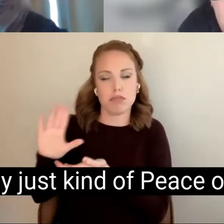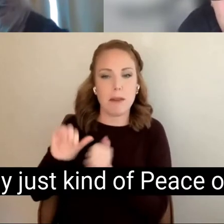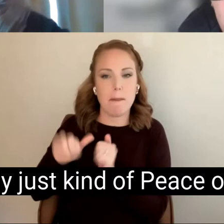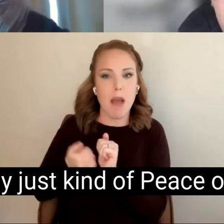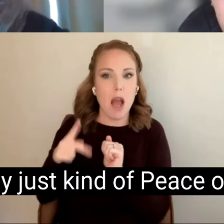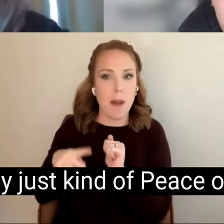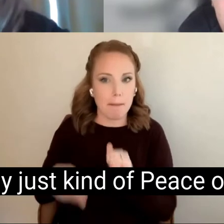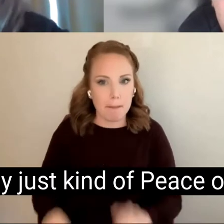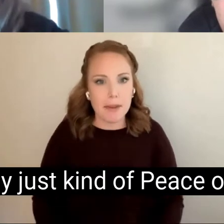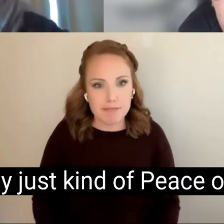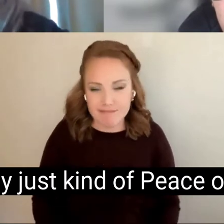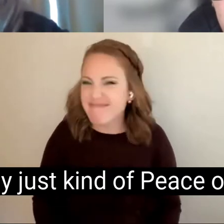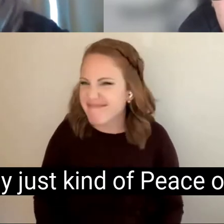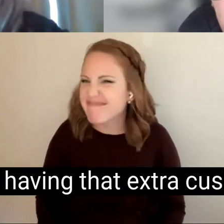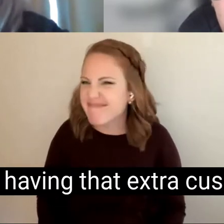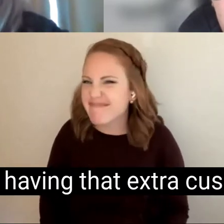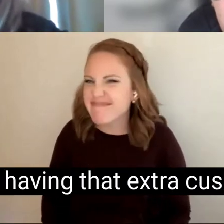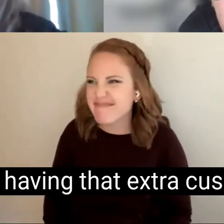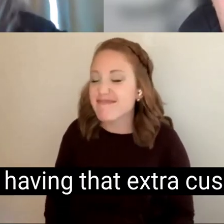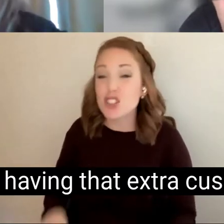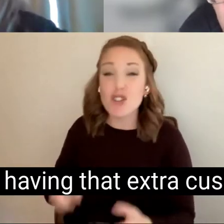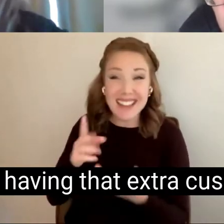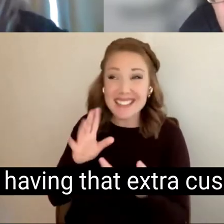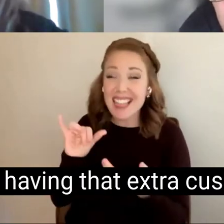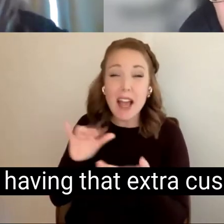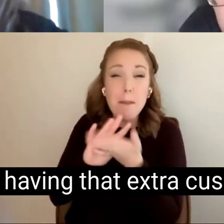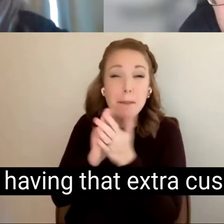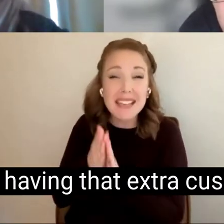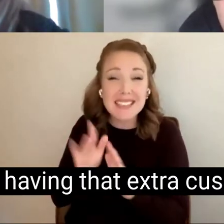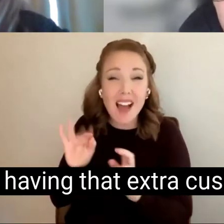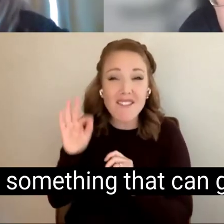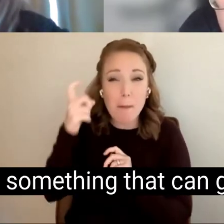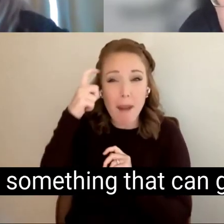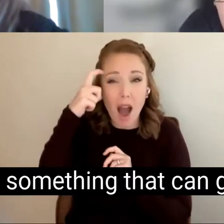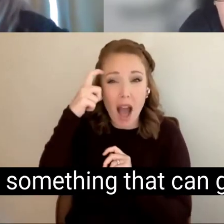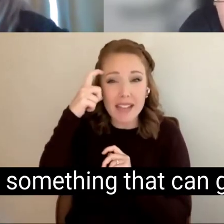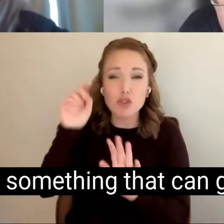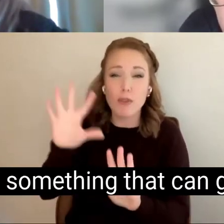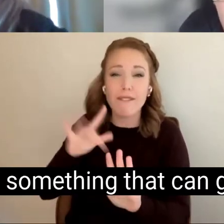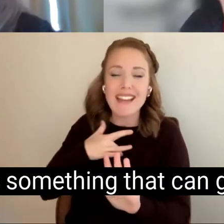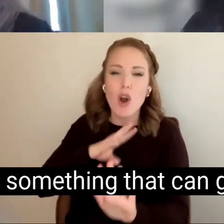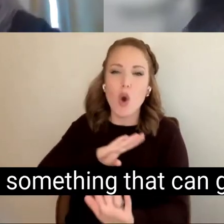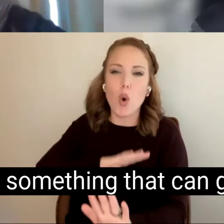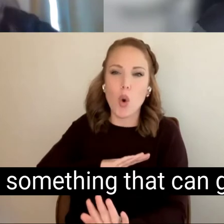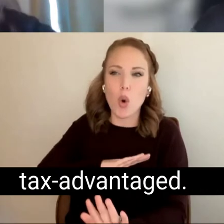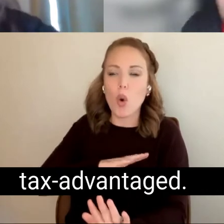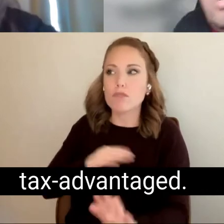The really just kind of Peace of Mind, really was having that extra cushion and resource something that can grow its tax-advantaged.